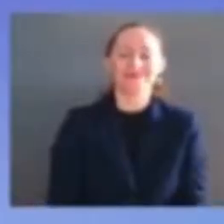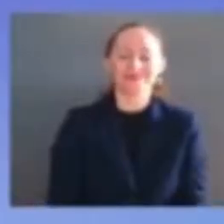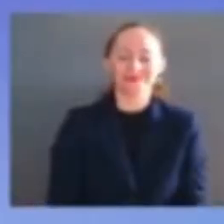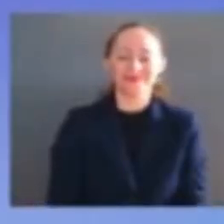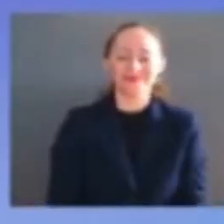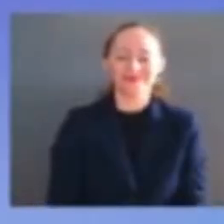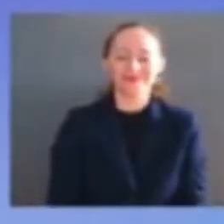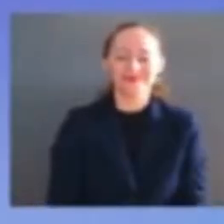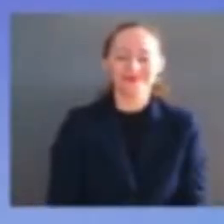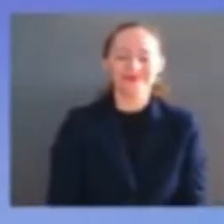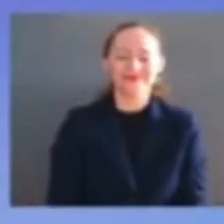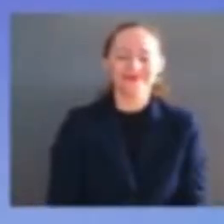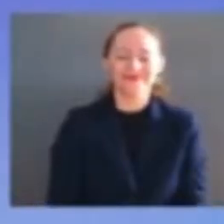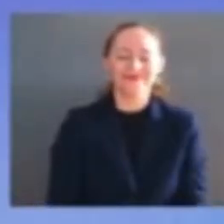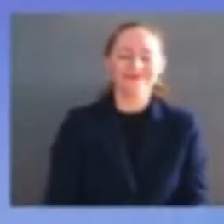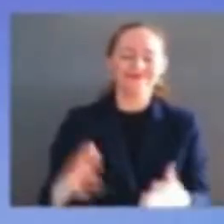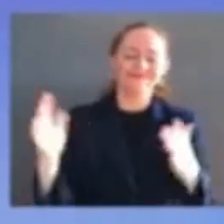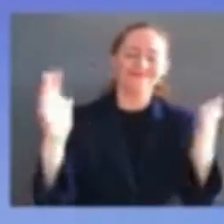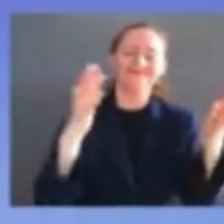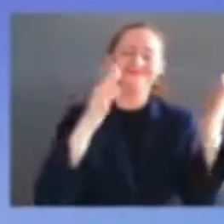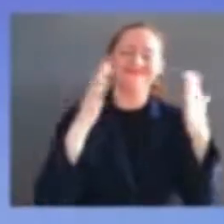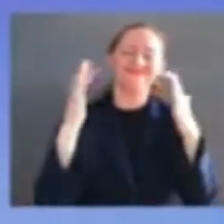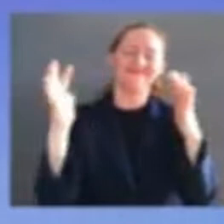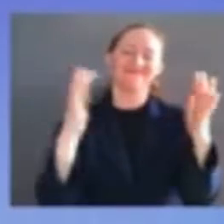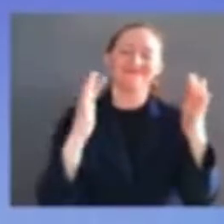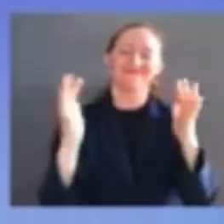we've made it all of us all of us